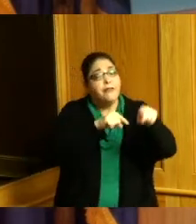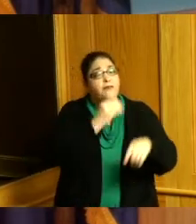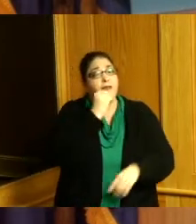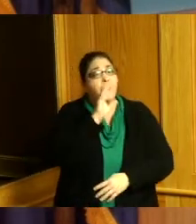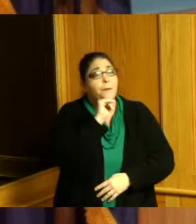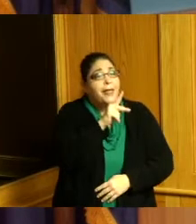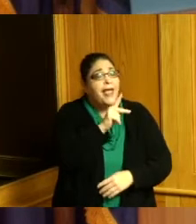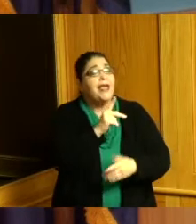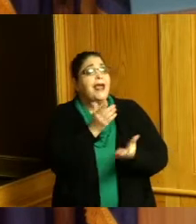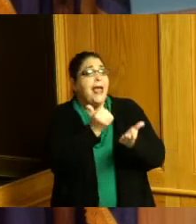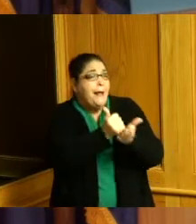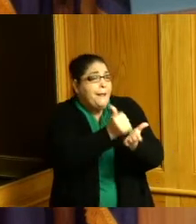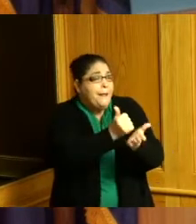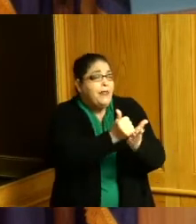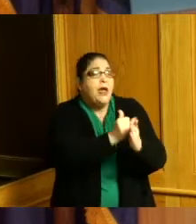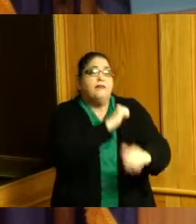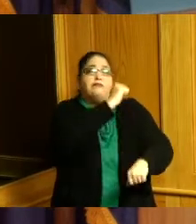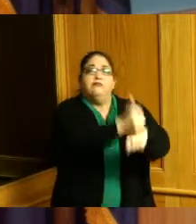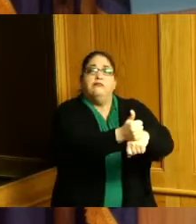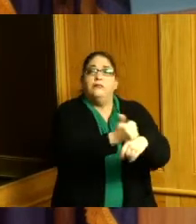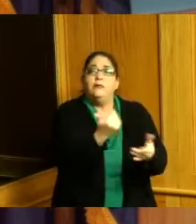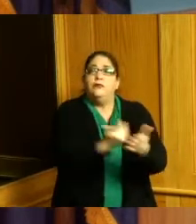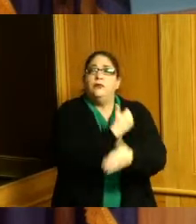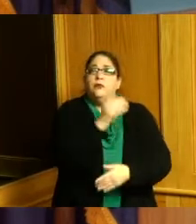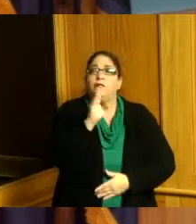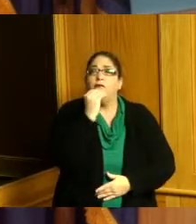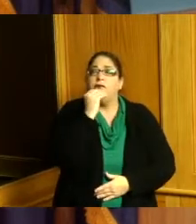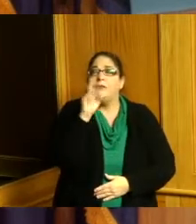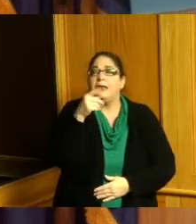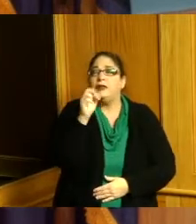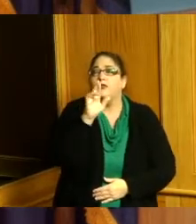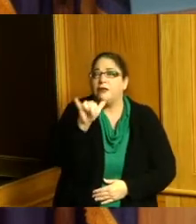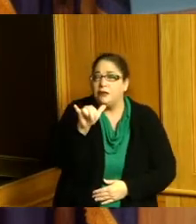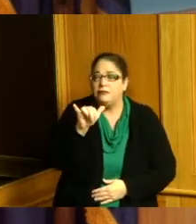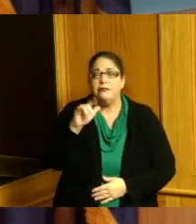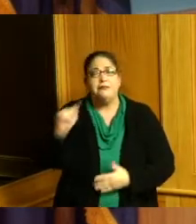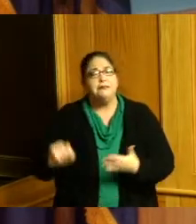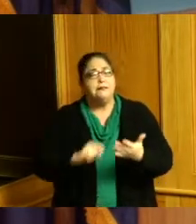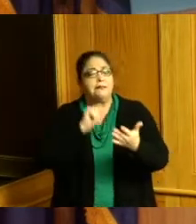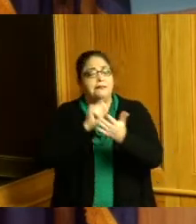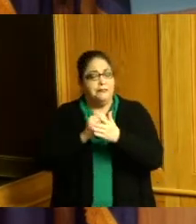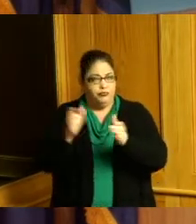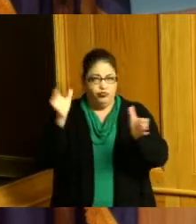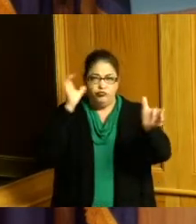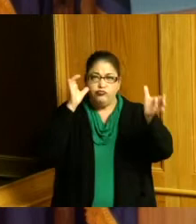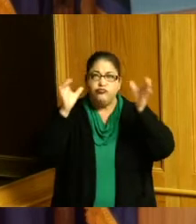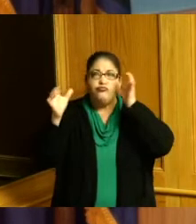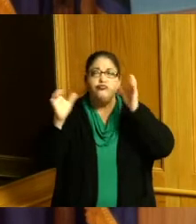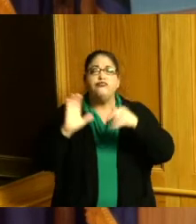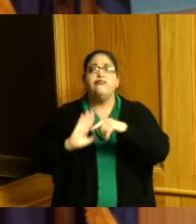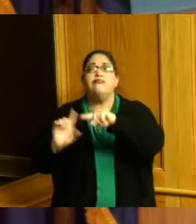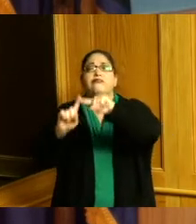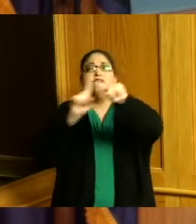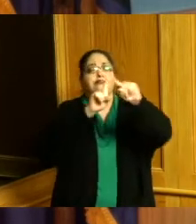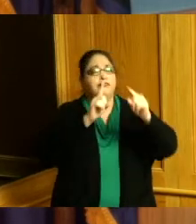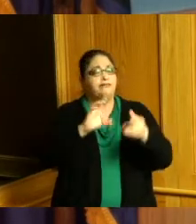in that time I got a chance to hear a lot of feedback from a lot of people who felt as though